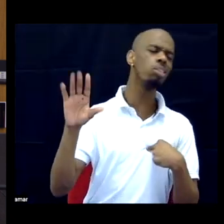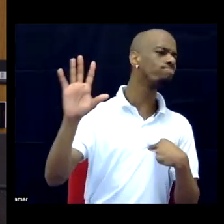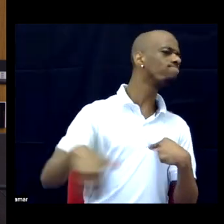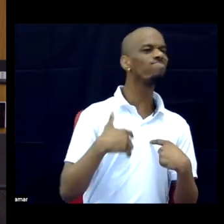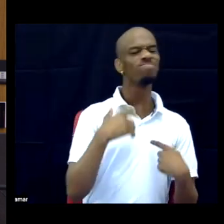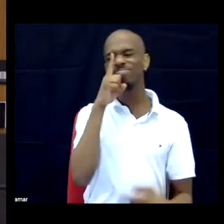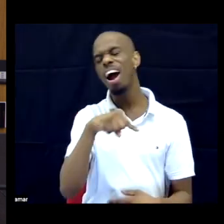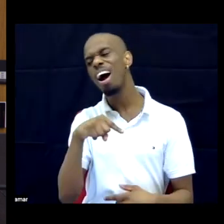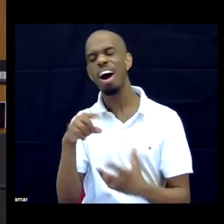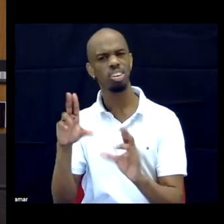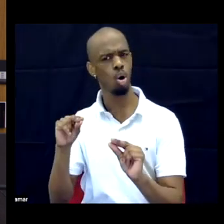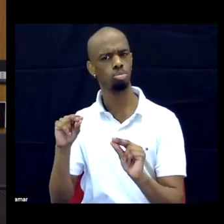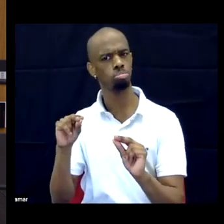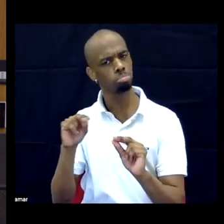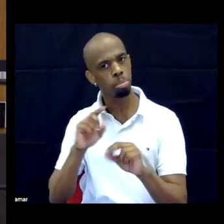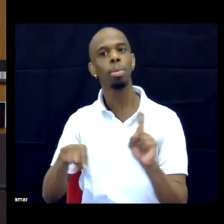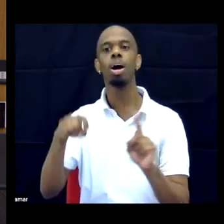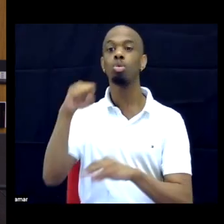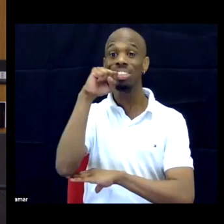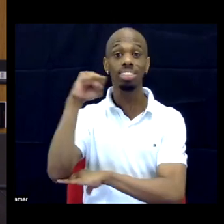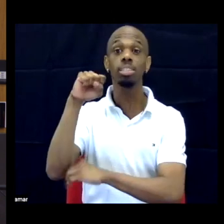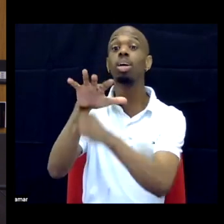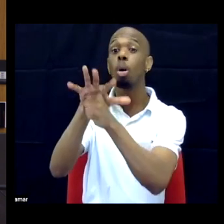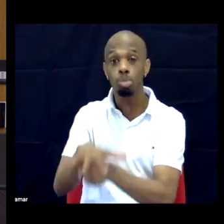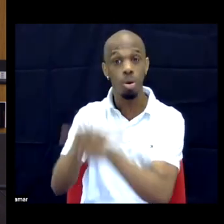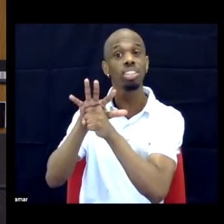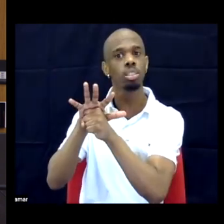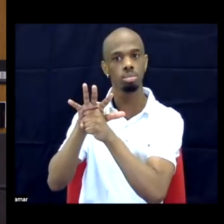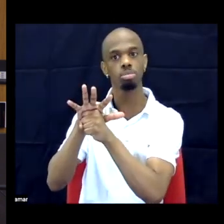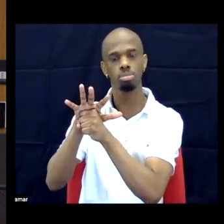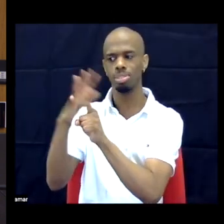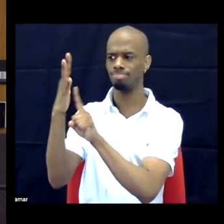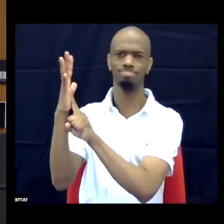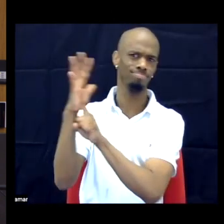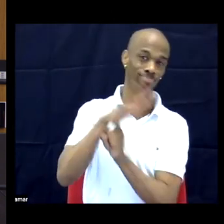in whatever ways and actually resist that oppression rather than trying to step away